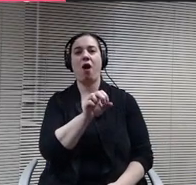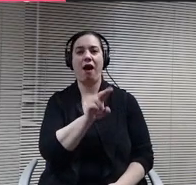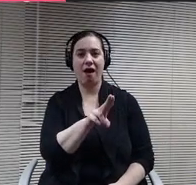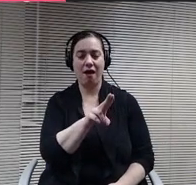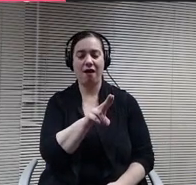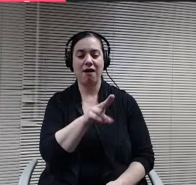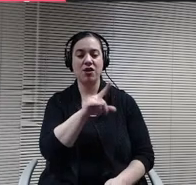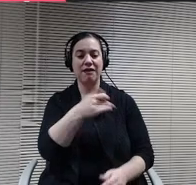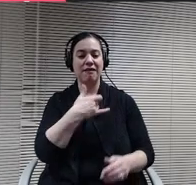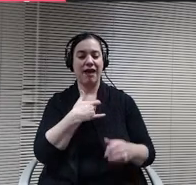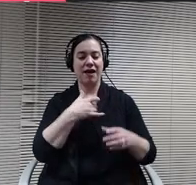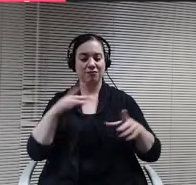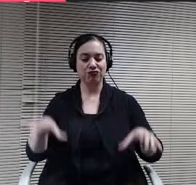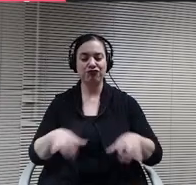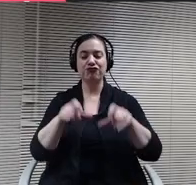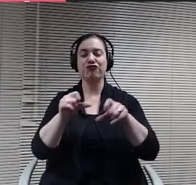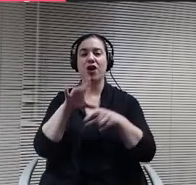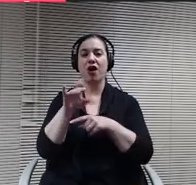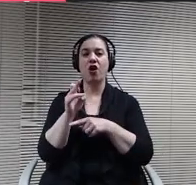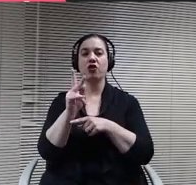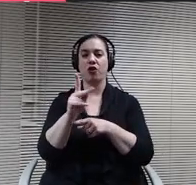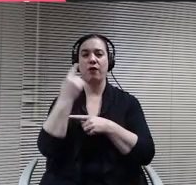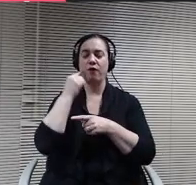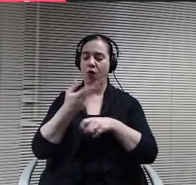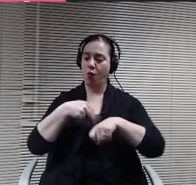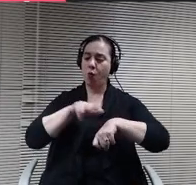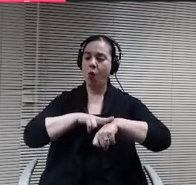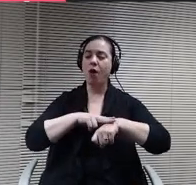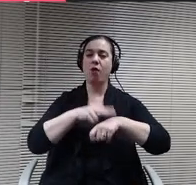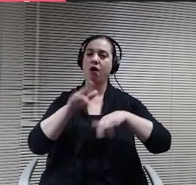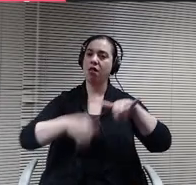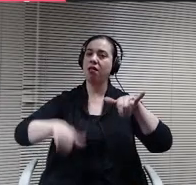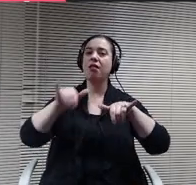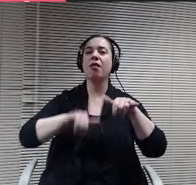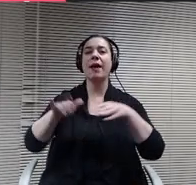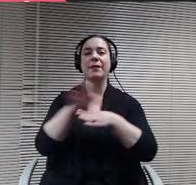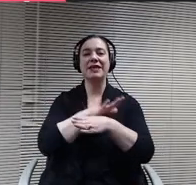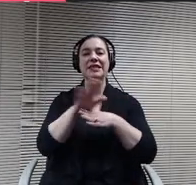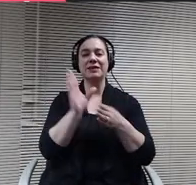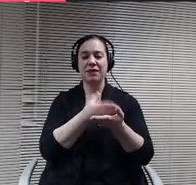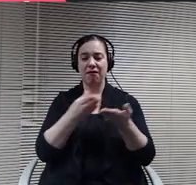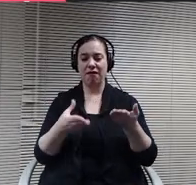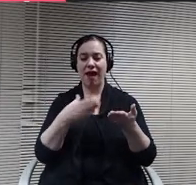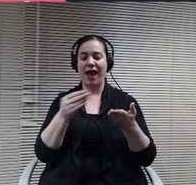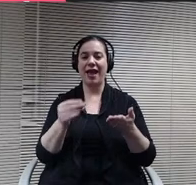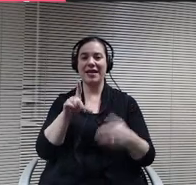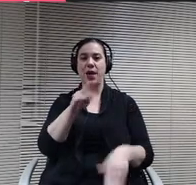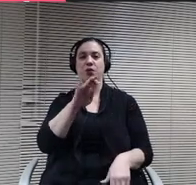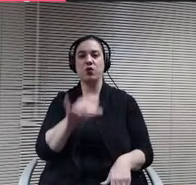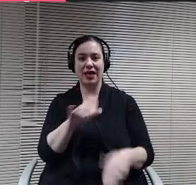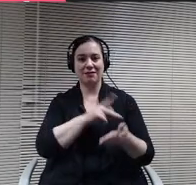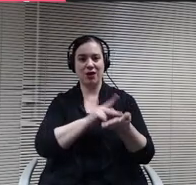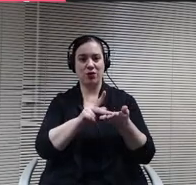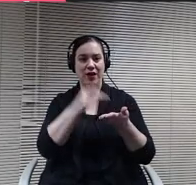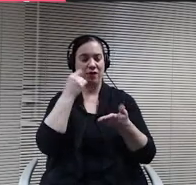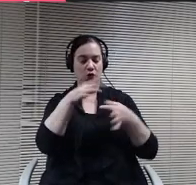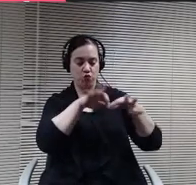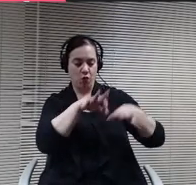routine business matters and as Deputy Treasurer to carry out duties as described in law and in his job description. Lisa, I